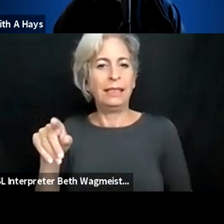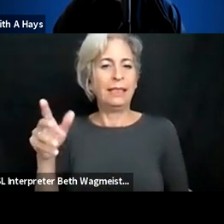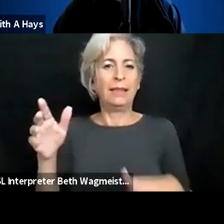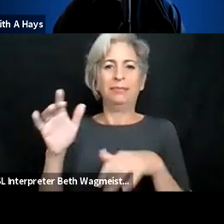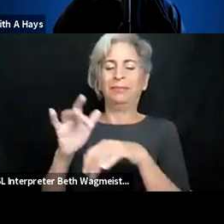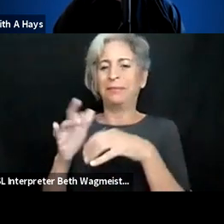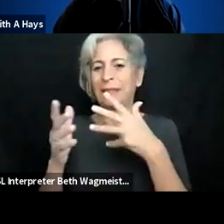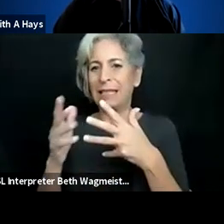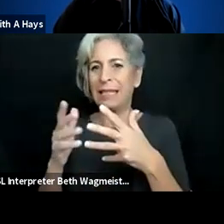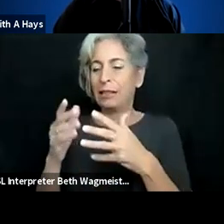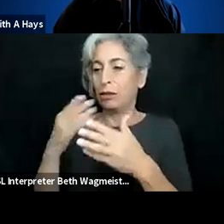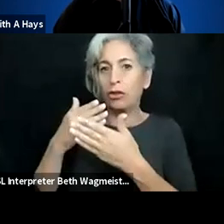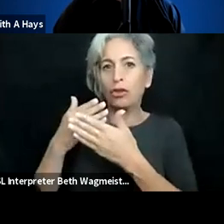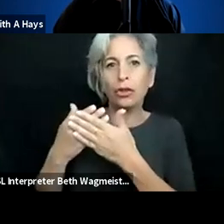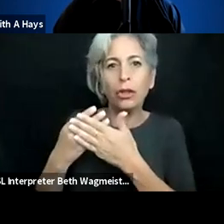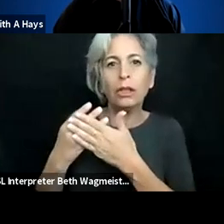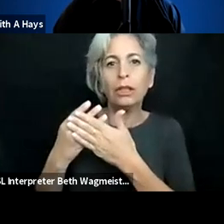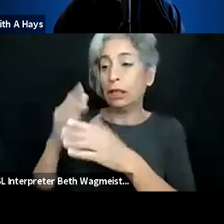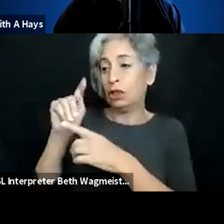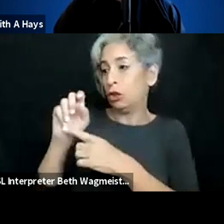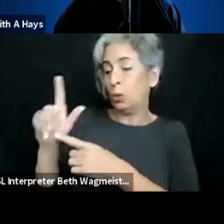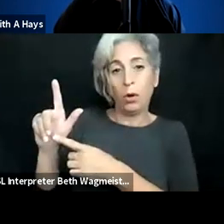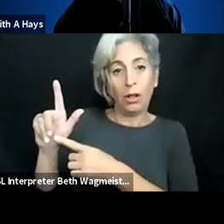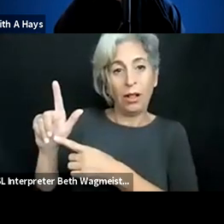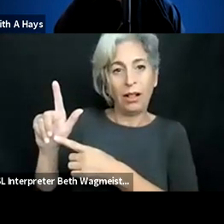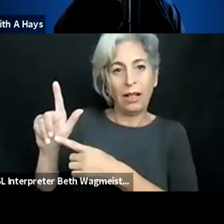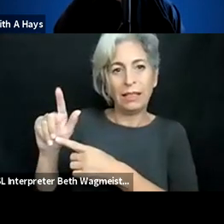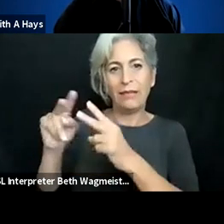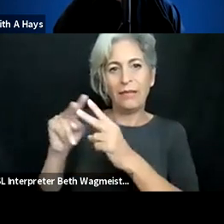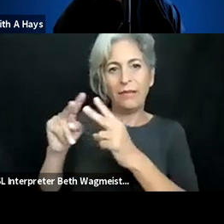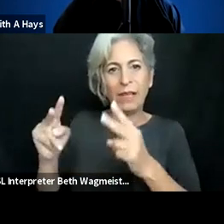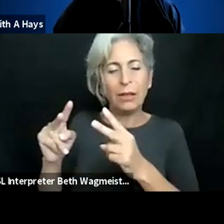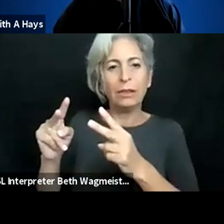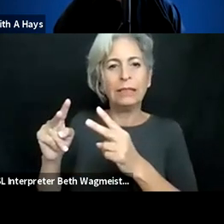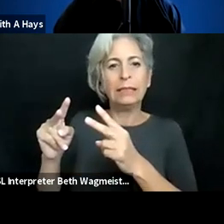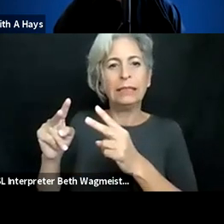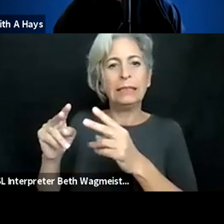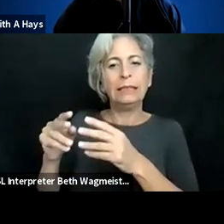that, the artificial